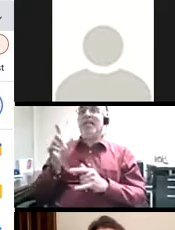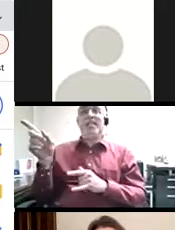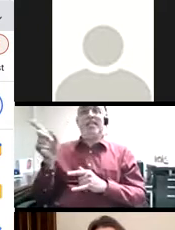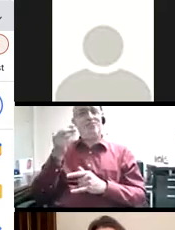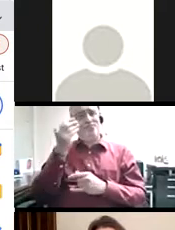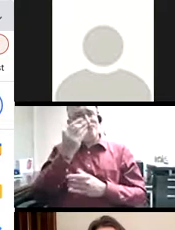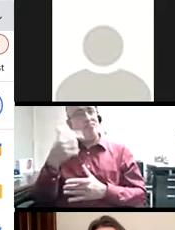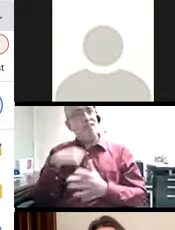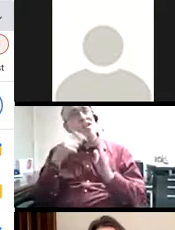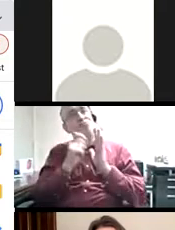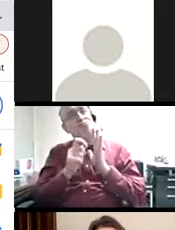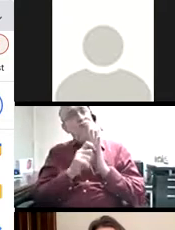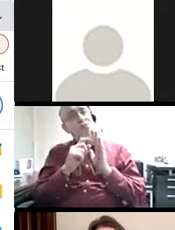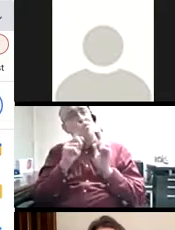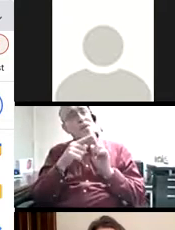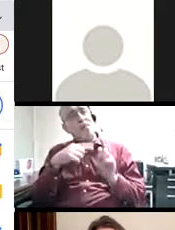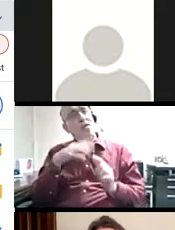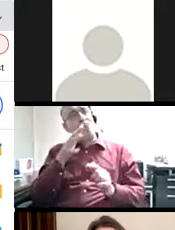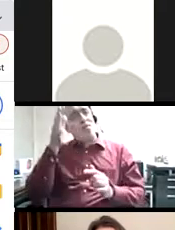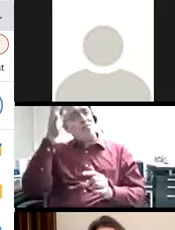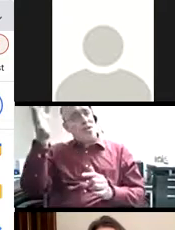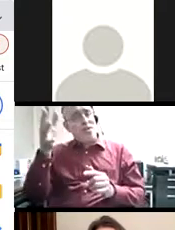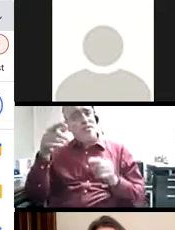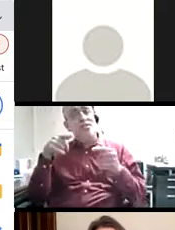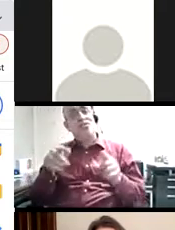class that he had written something about his grandparents experience during world war II.